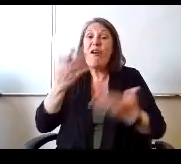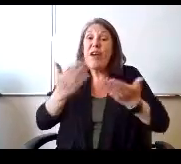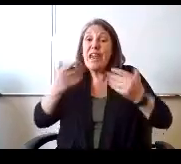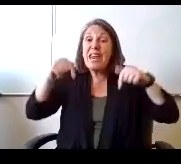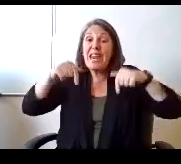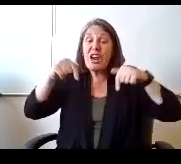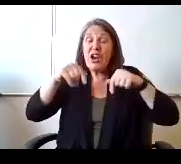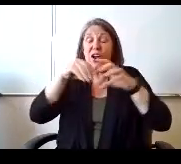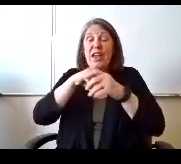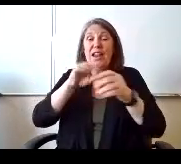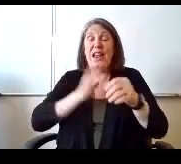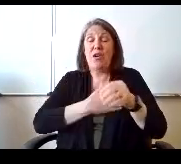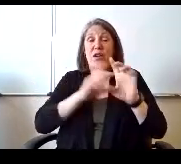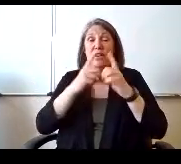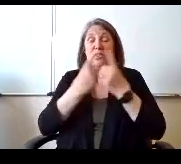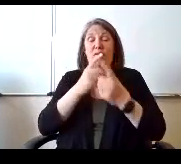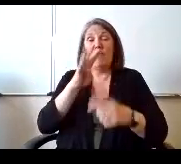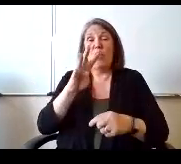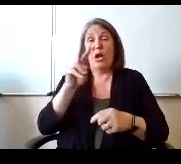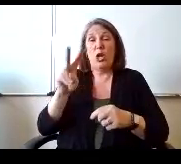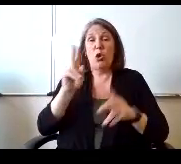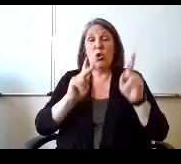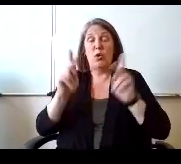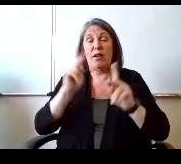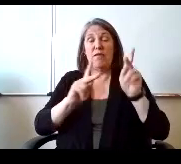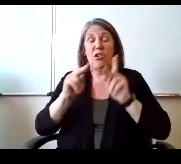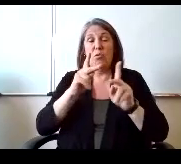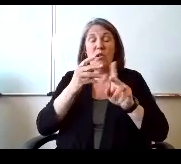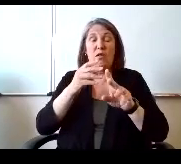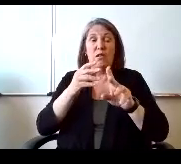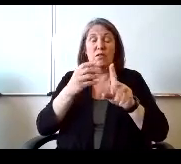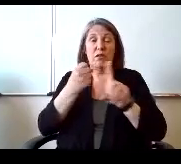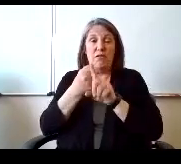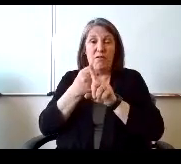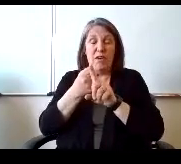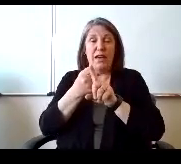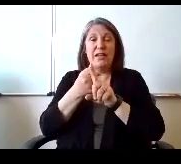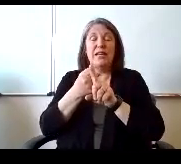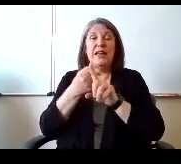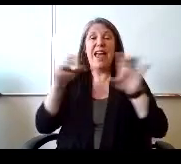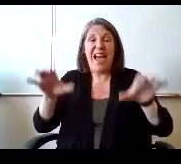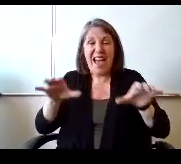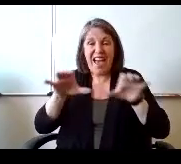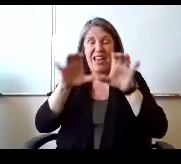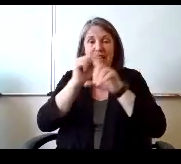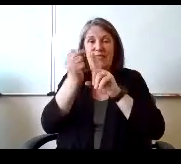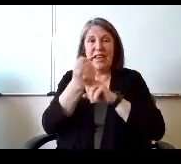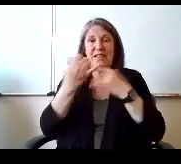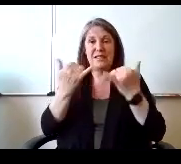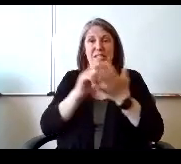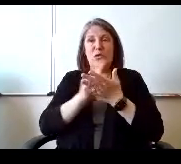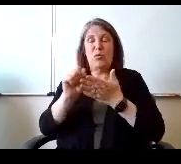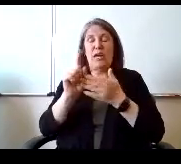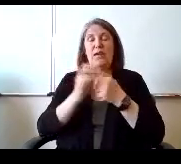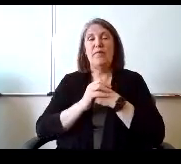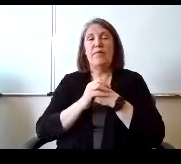our District 42 individuals affected. Active cases as of this